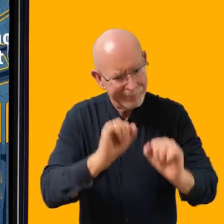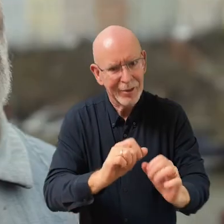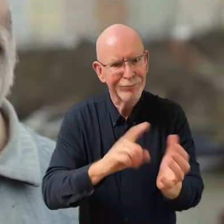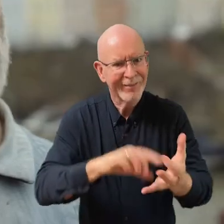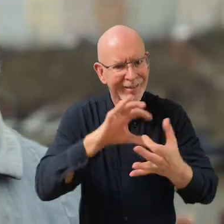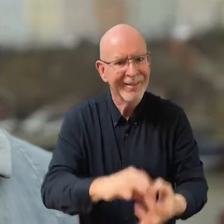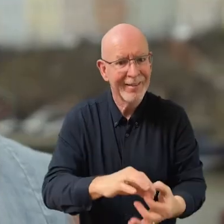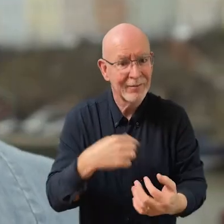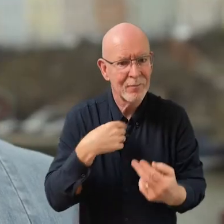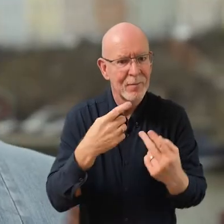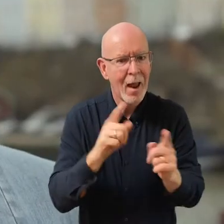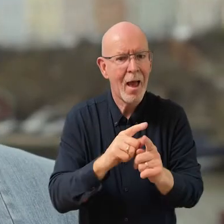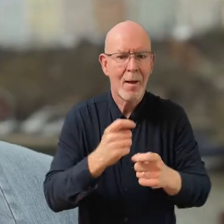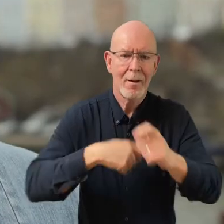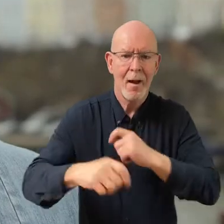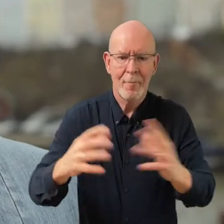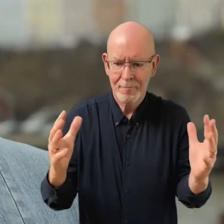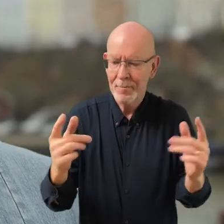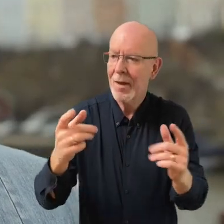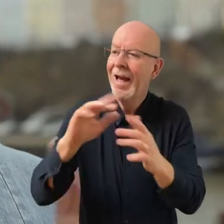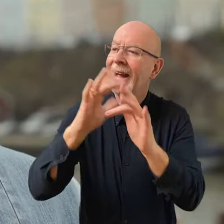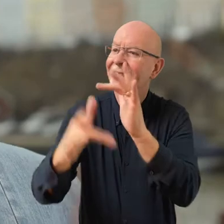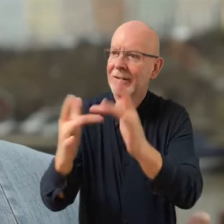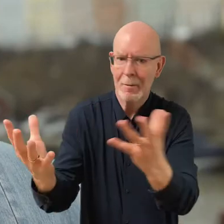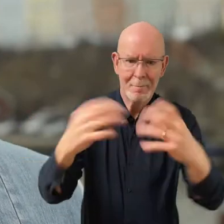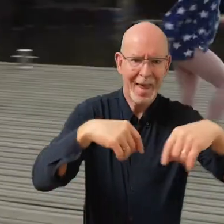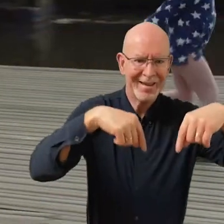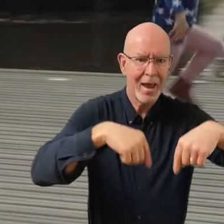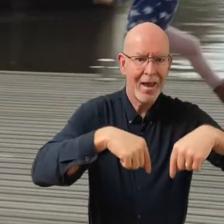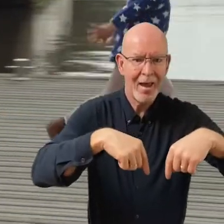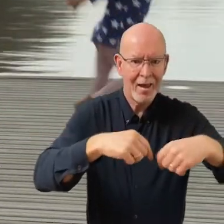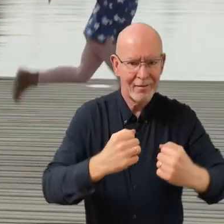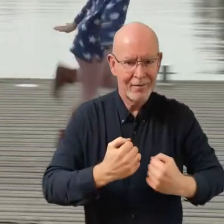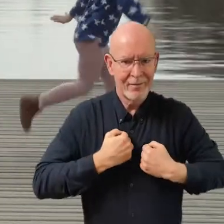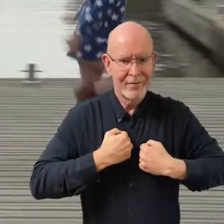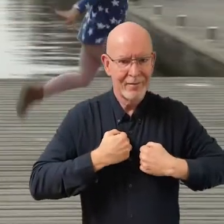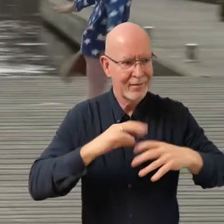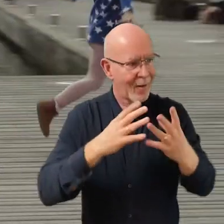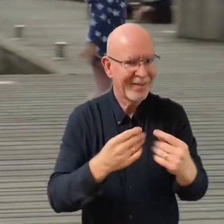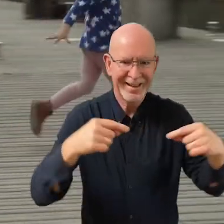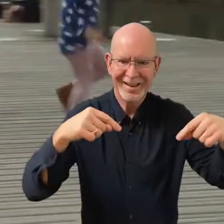What we call re-localising the internet, is a sort of antidote to the California-isation of everything.